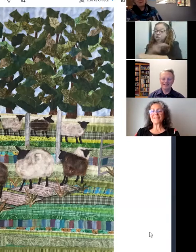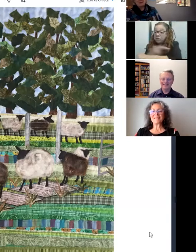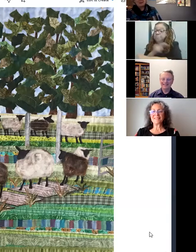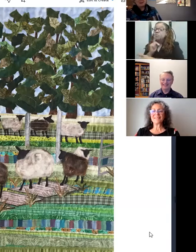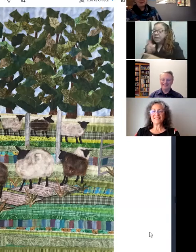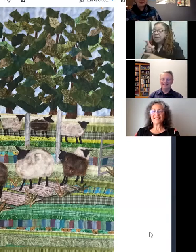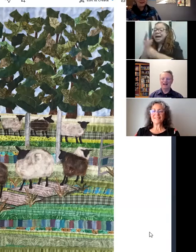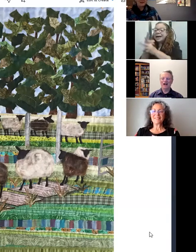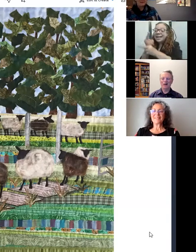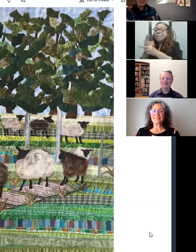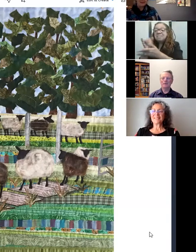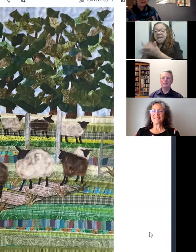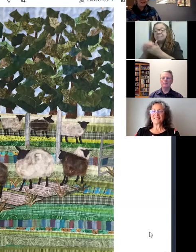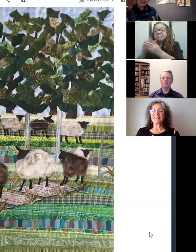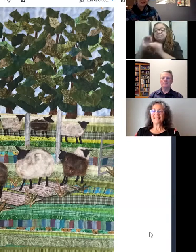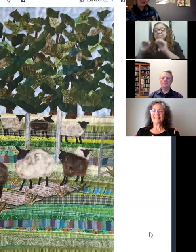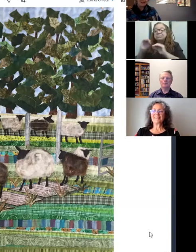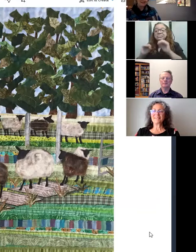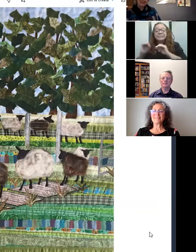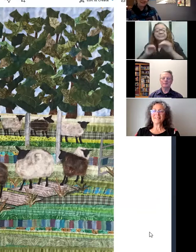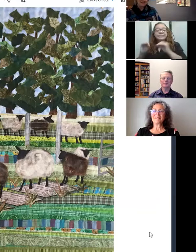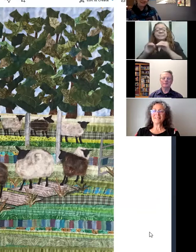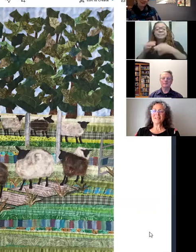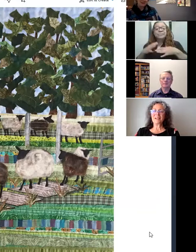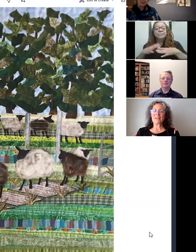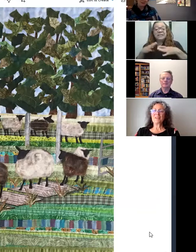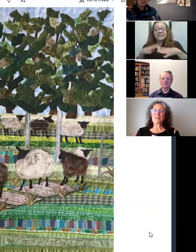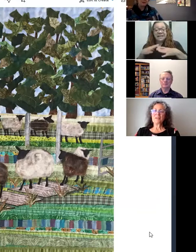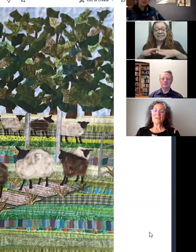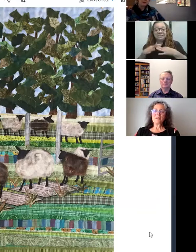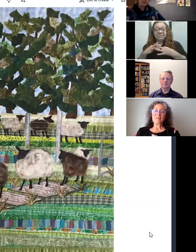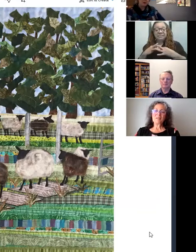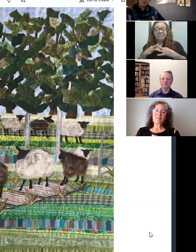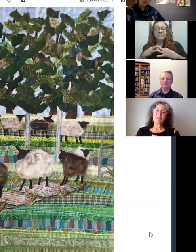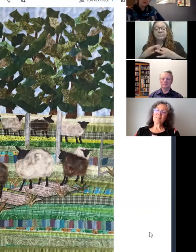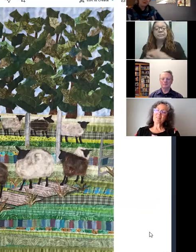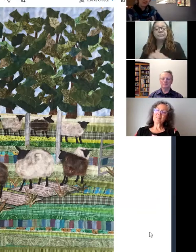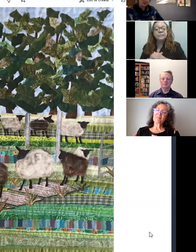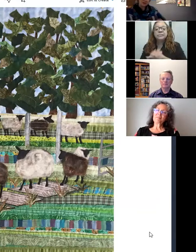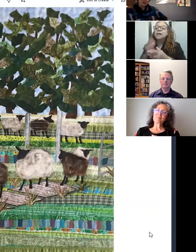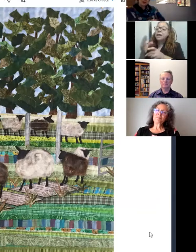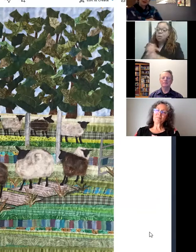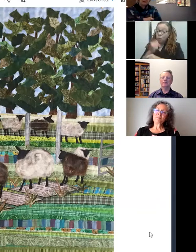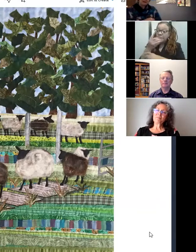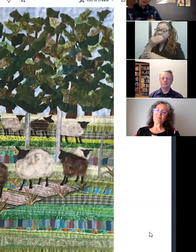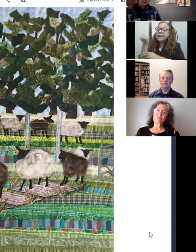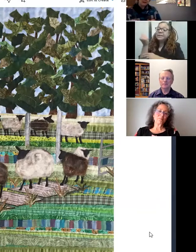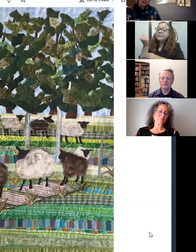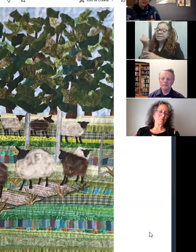So I did that. And uh, but it was it actually won best in show at the Brush